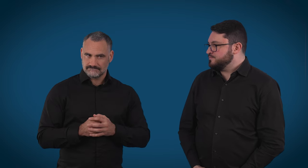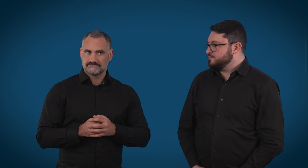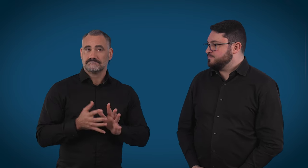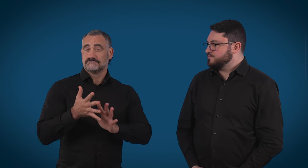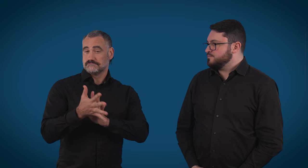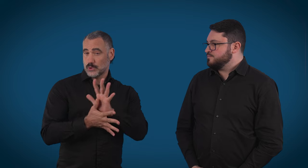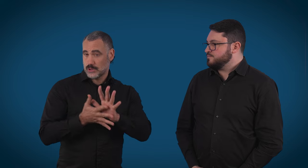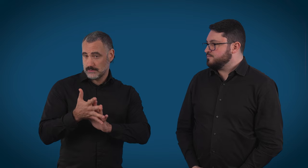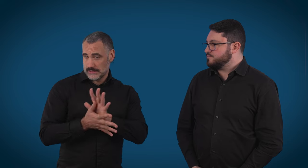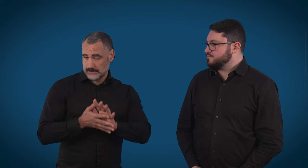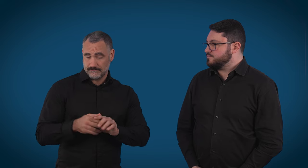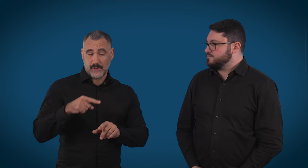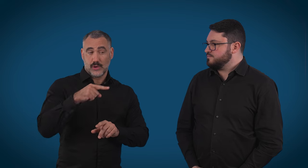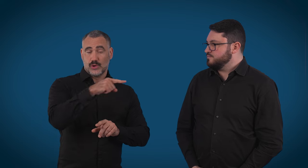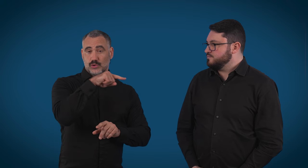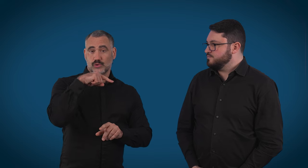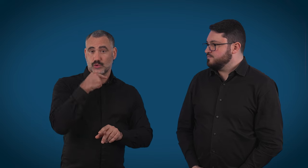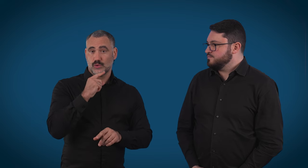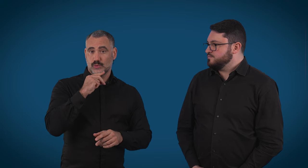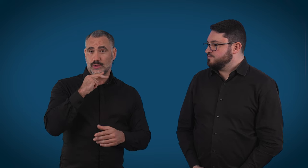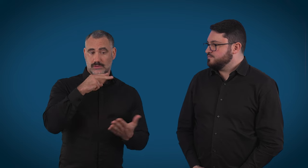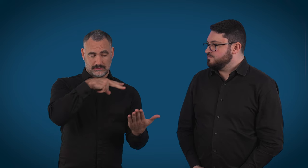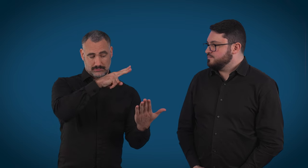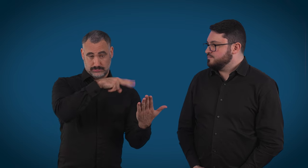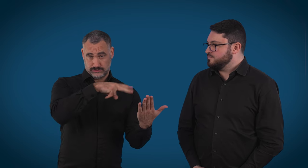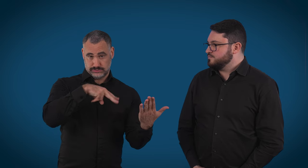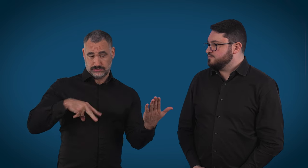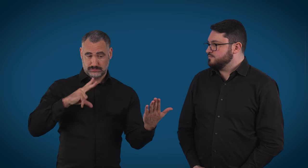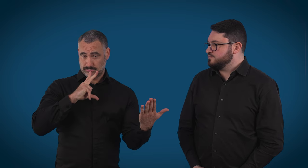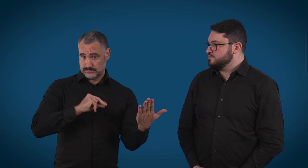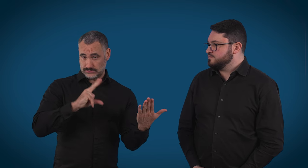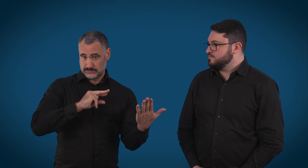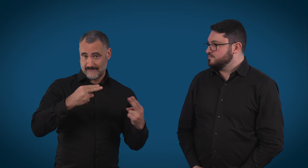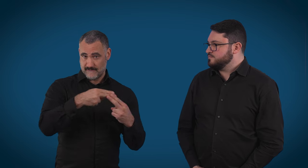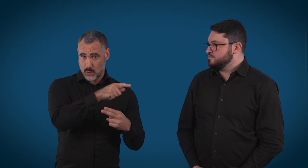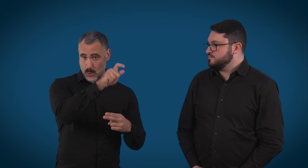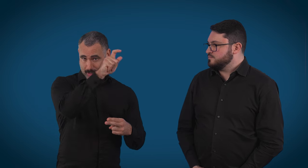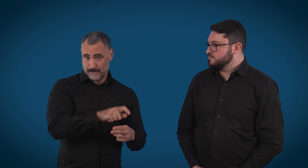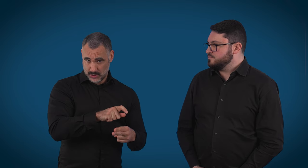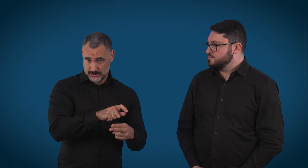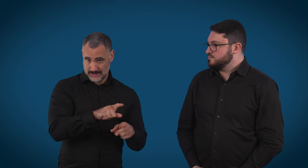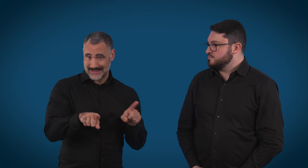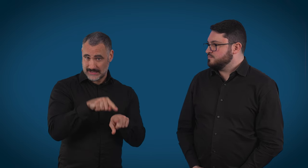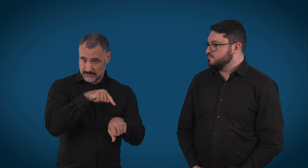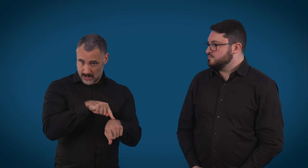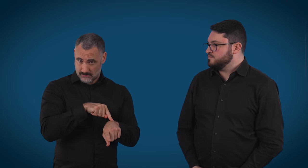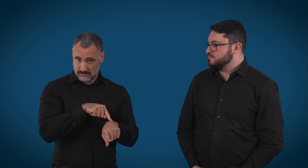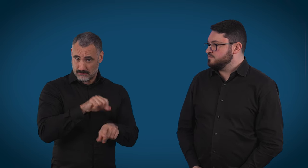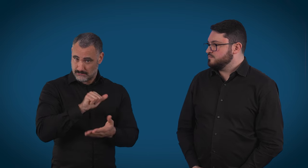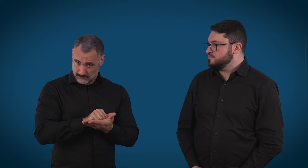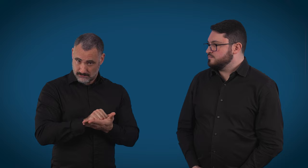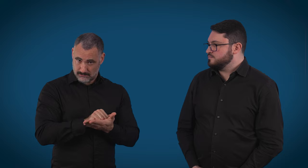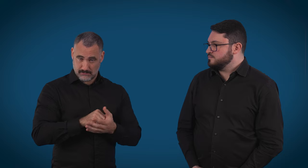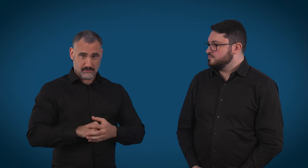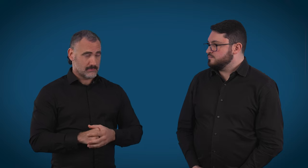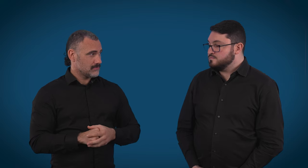And so you're reading out what the person who's hard of hearing is typing out as well to that person on the other end of the call, is that right?